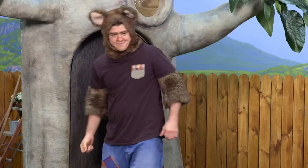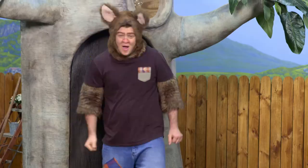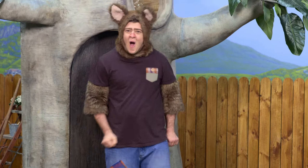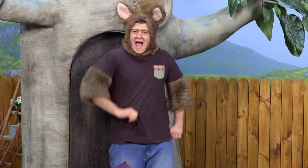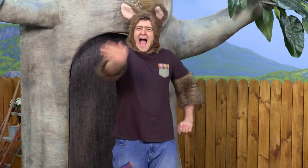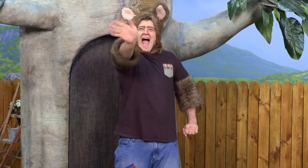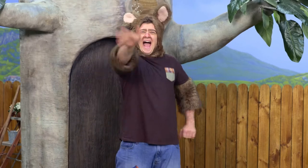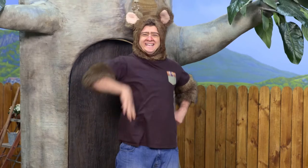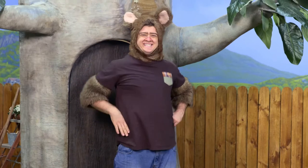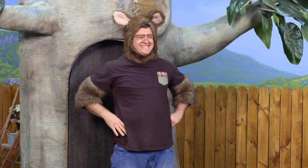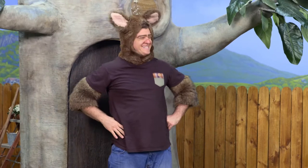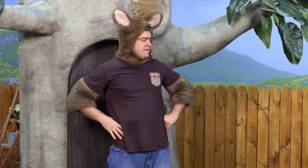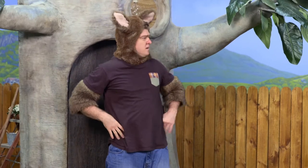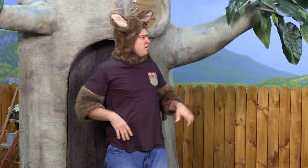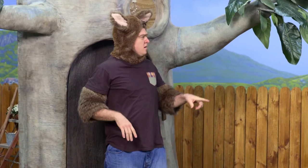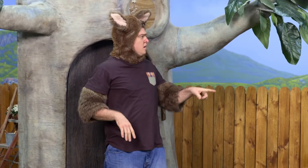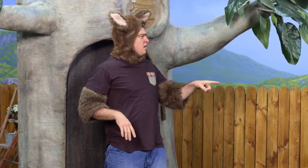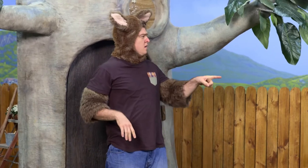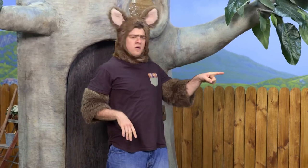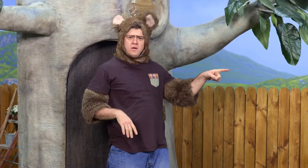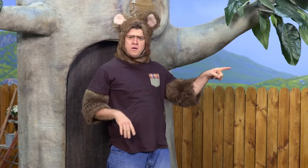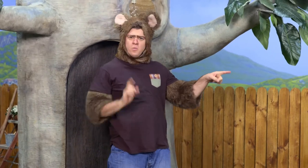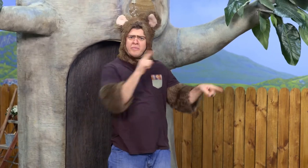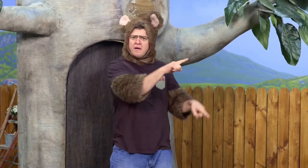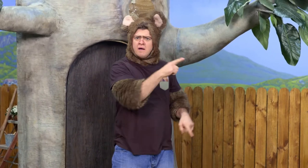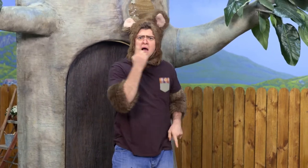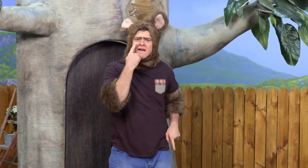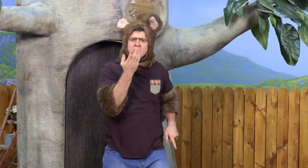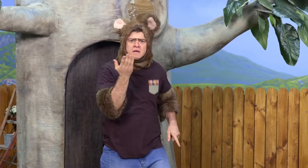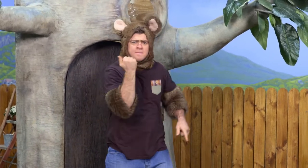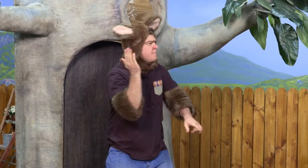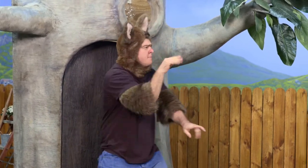Oh! Hi, everyone! Huh? What's that? Come and have a look.